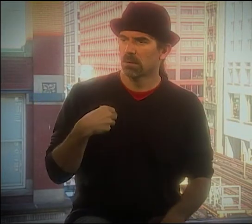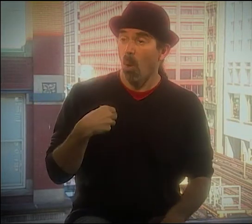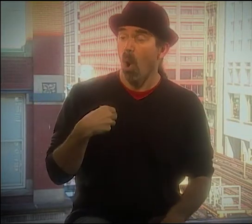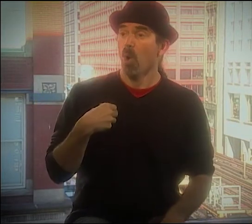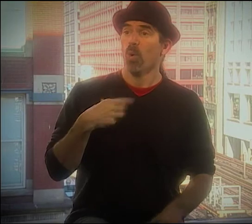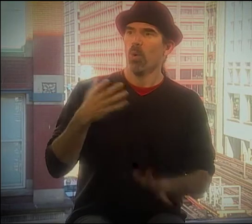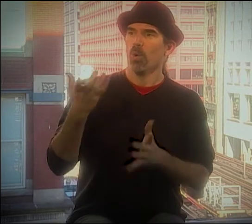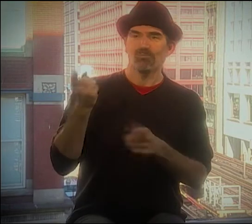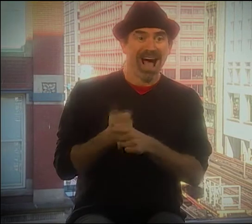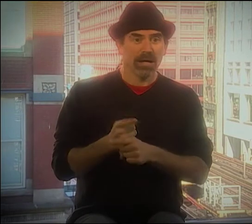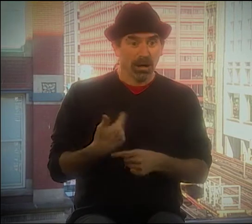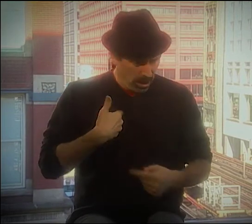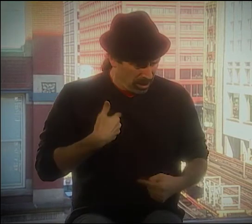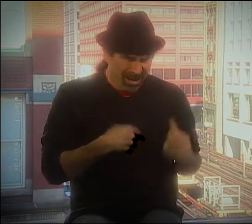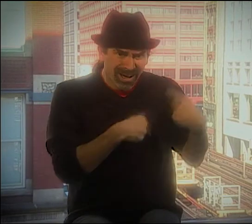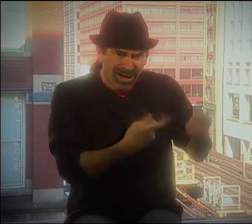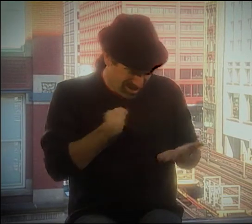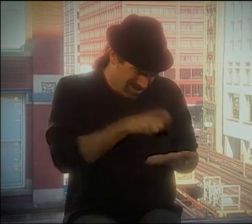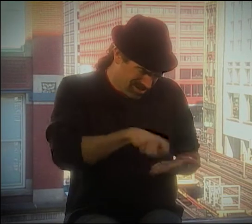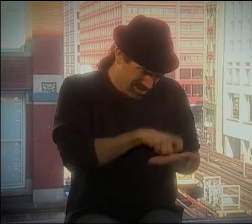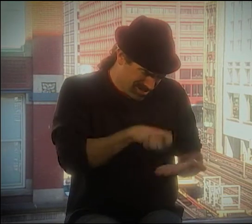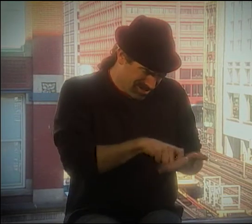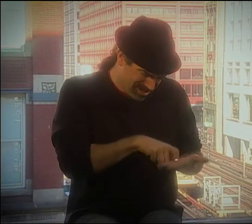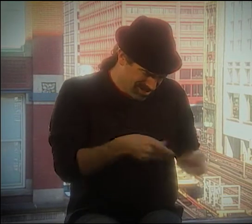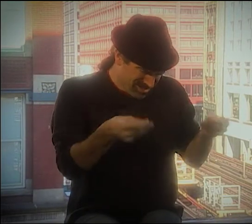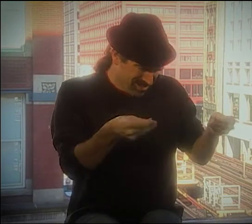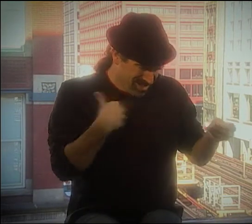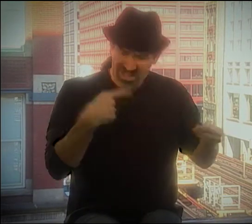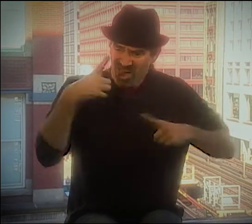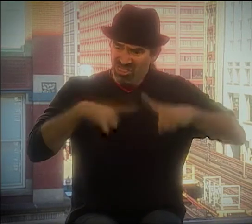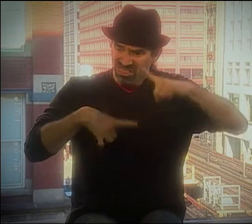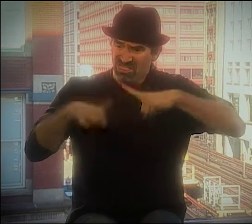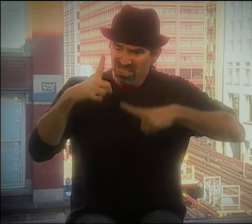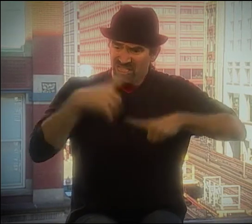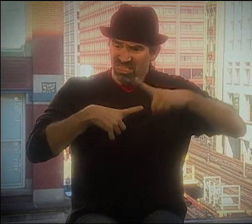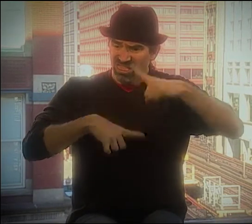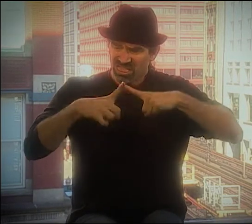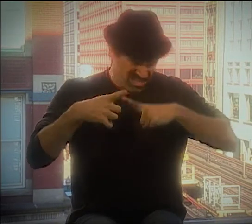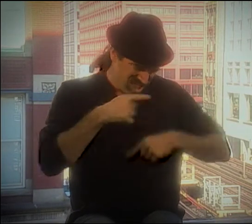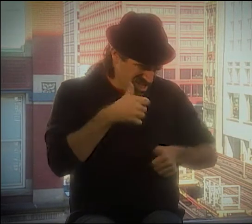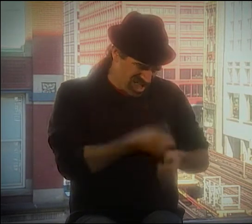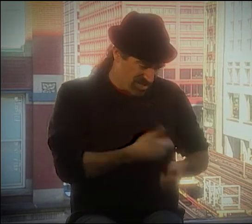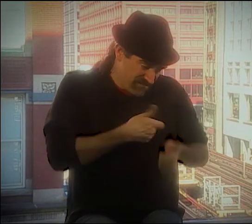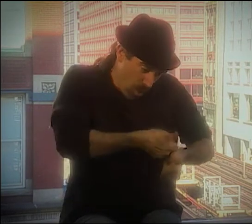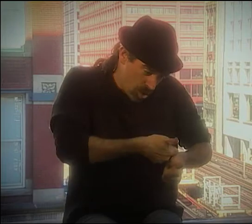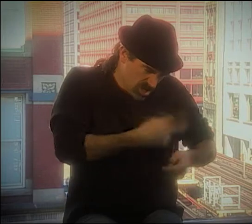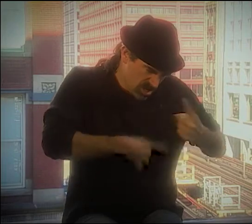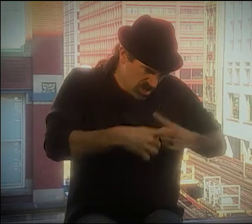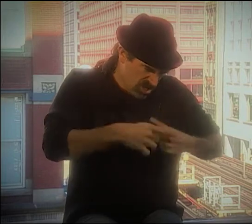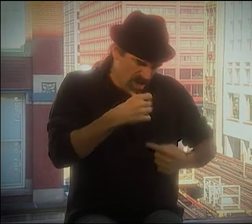AND THEN FOR ME, THAT'S WHAT POETRY IS, AND I WAS LIKE, "OH, MY GOD. I SPENT ALL THIS TIME WRITING STUFF AND TRYING TO FIGURE OUT